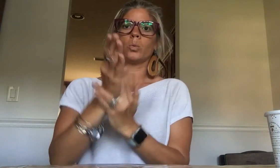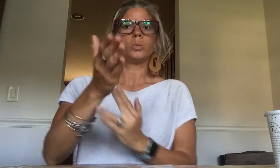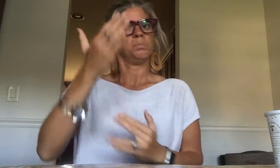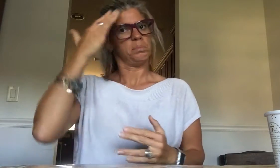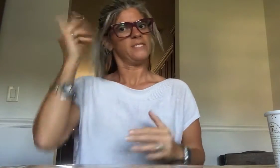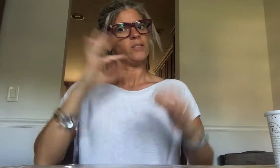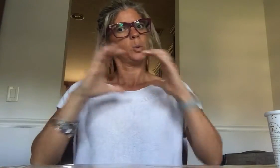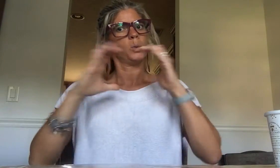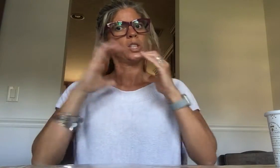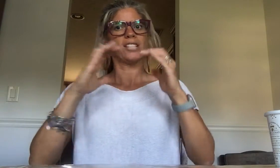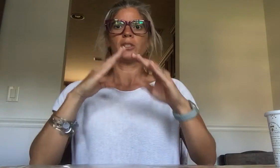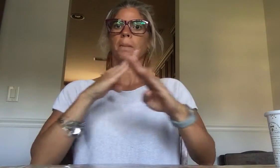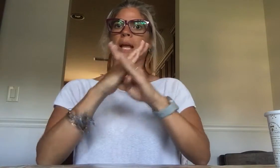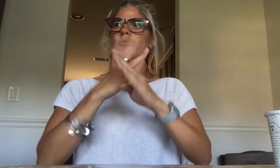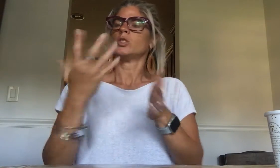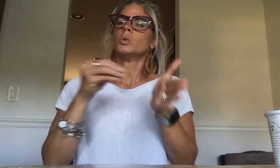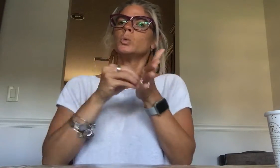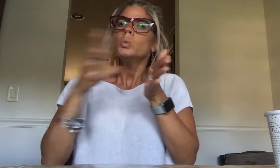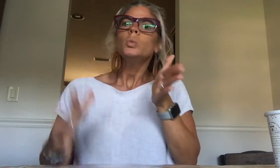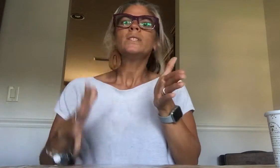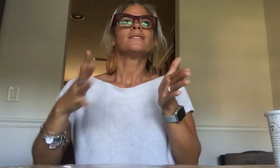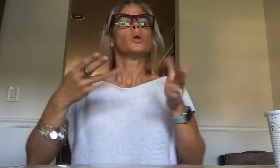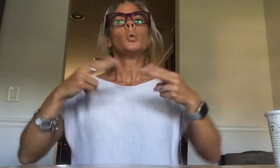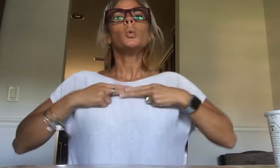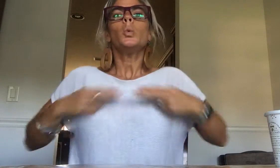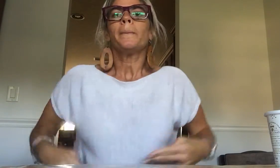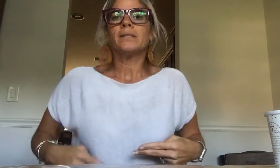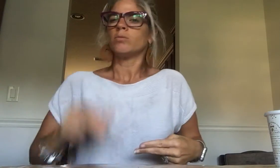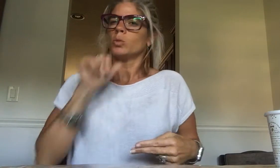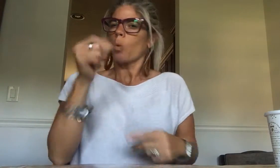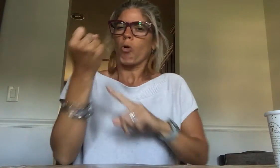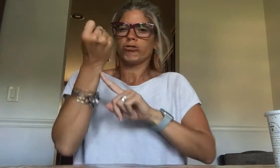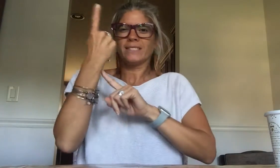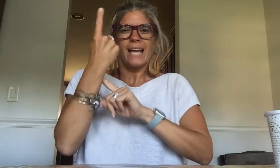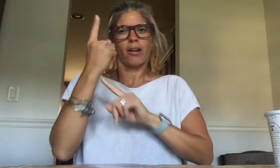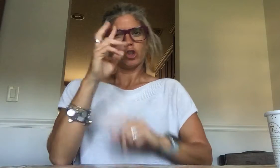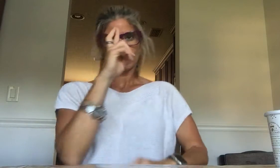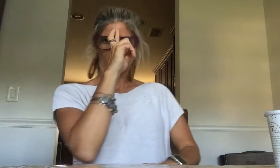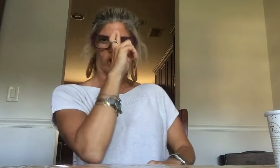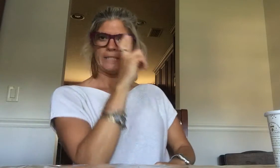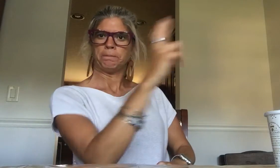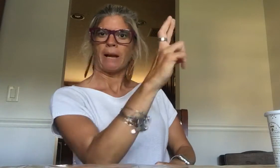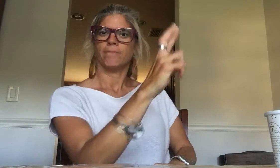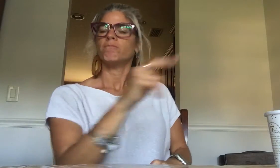It's because of communication barriors. Students are human- they don't inherently understand respect